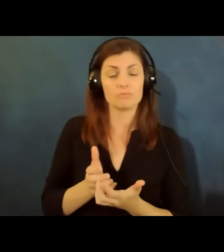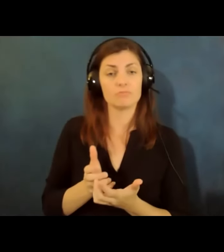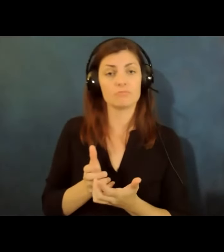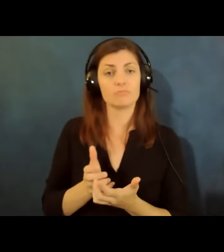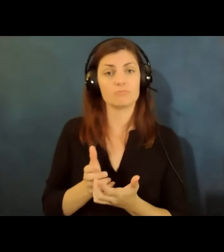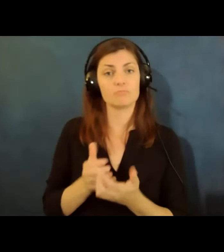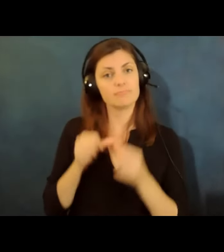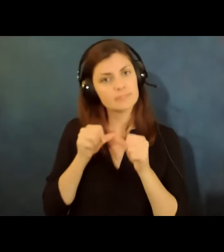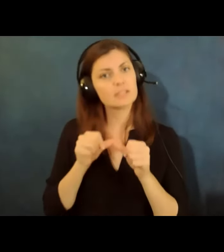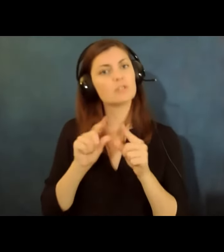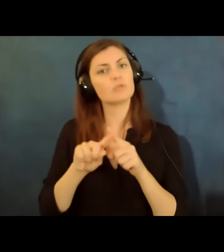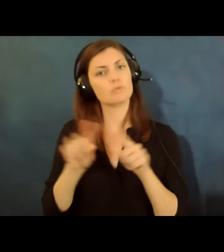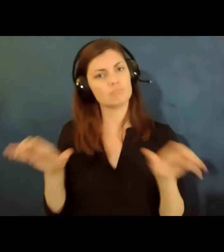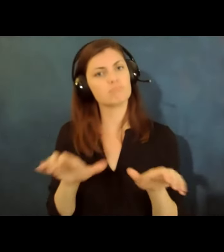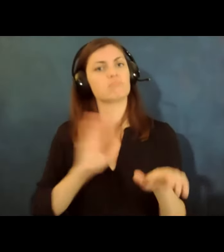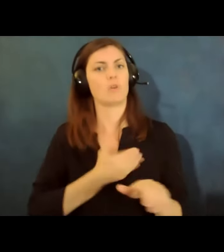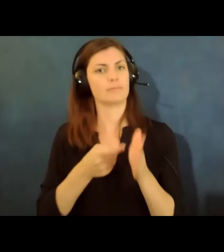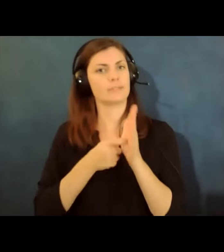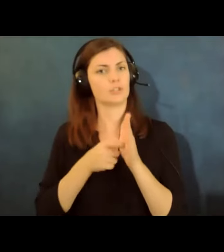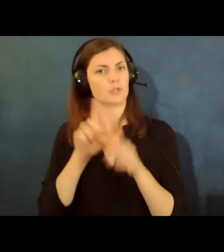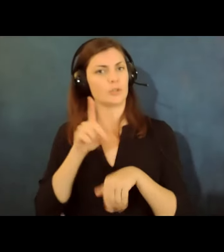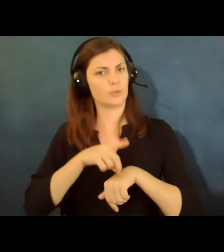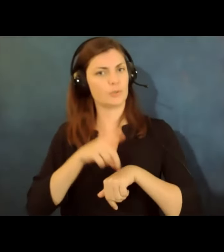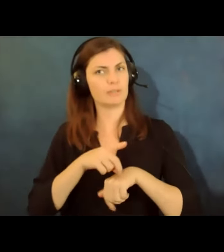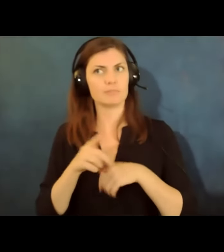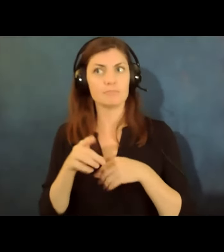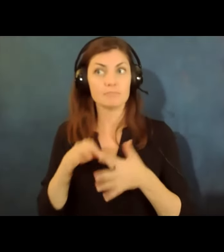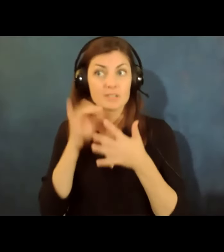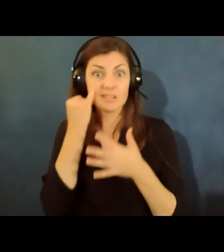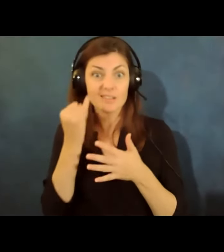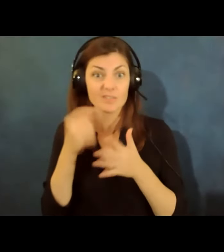to perform our essential duties especially if it requires interaction with the public